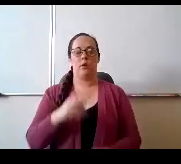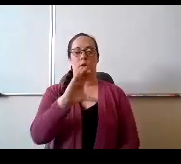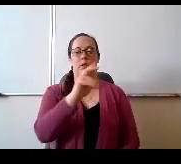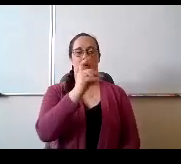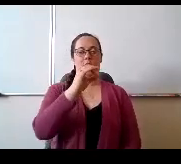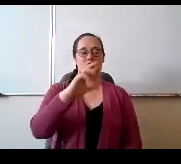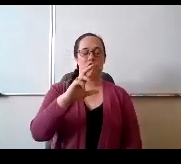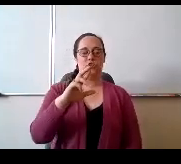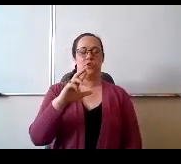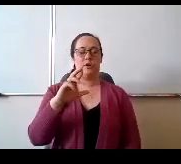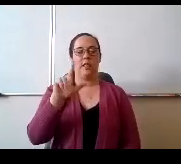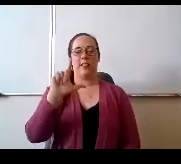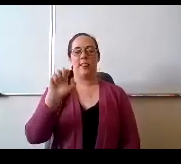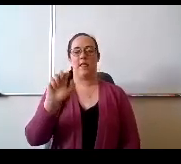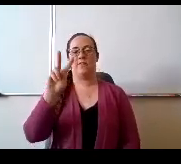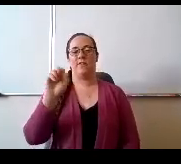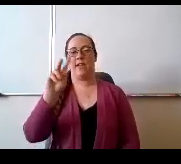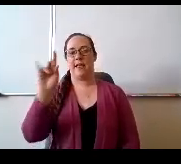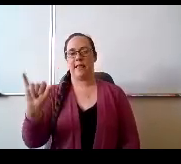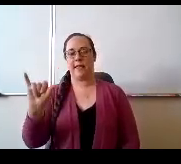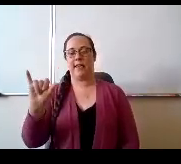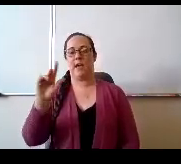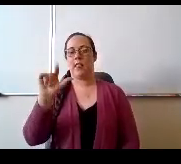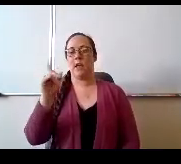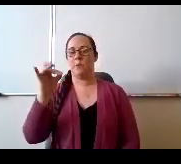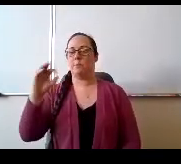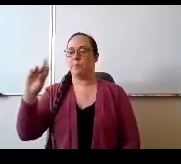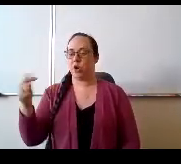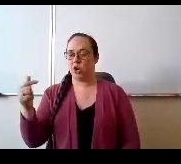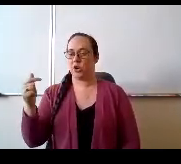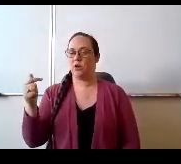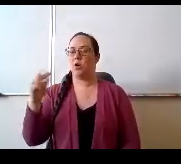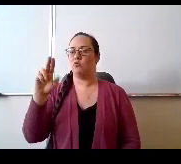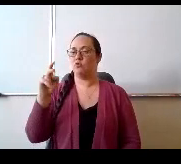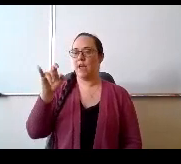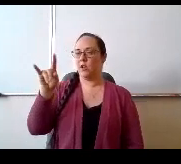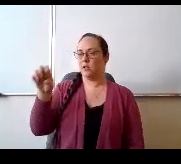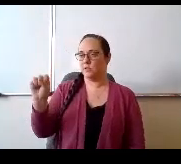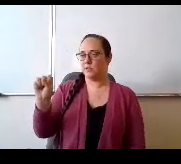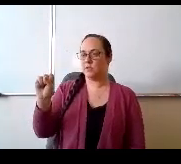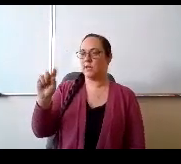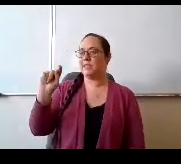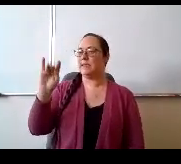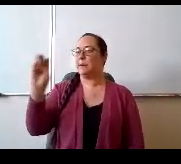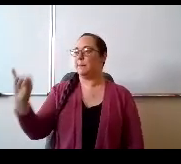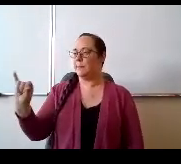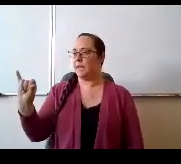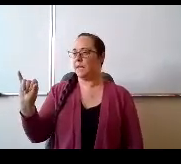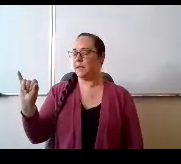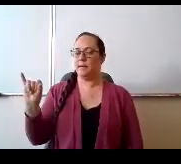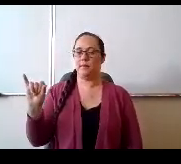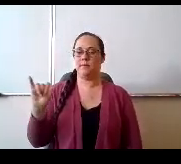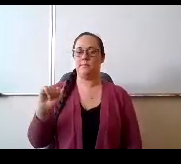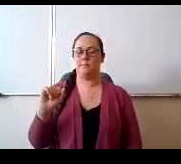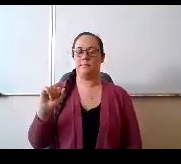Mr Lavalley hi Mr Lundberg I Mrs Reynolds I Mr Tim BI.